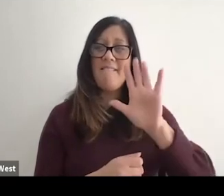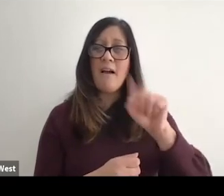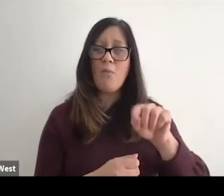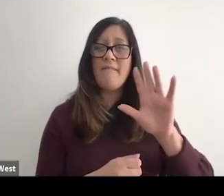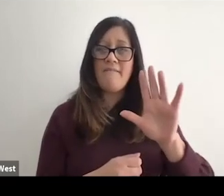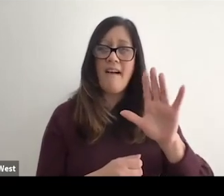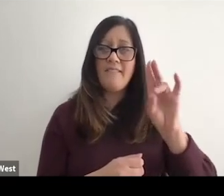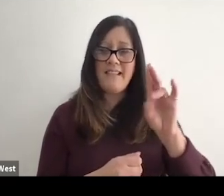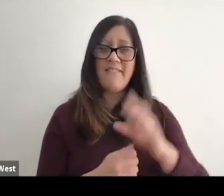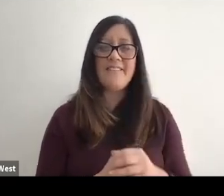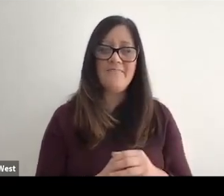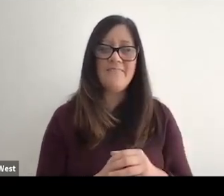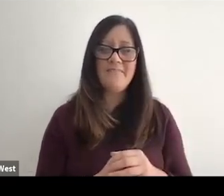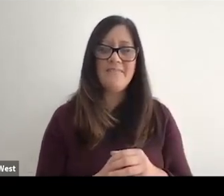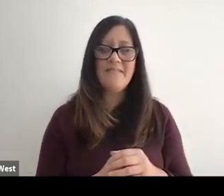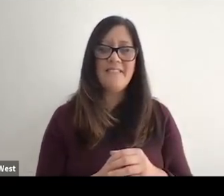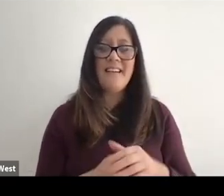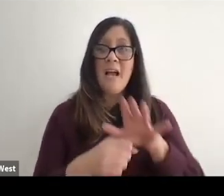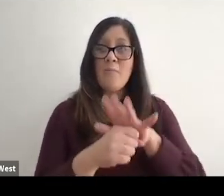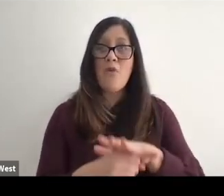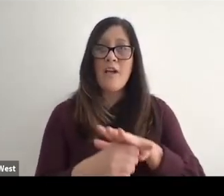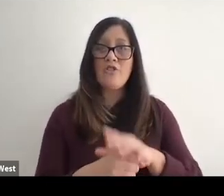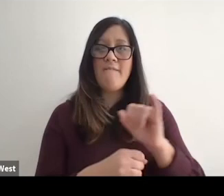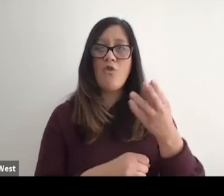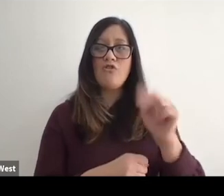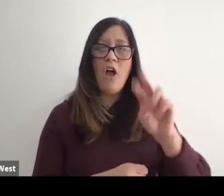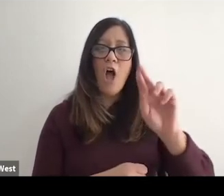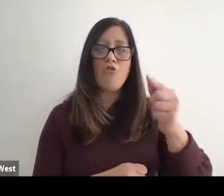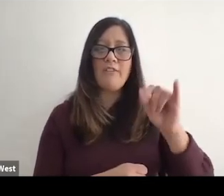mark with 5.5 seven A New World Mark while the pressure is really on.